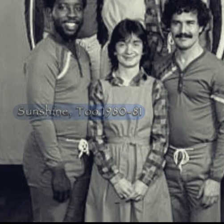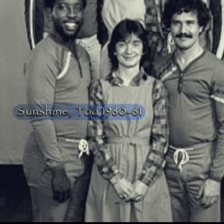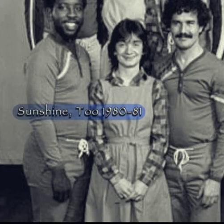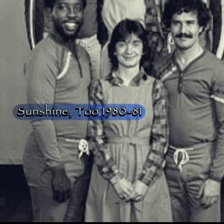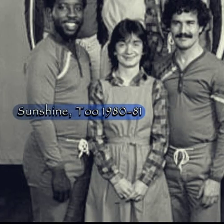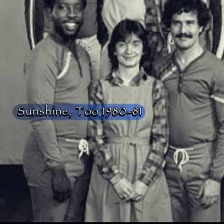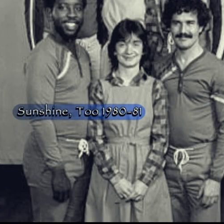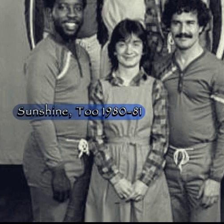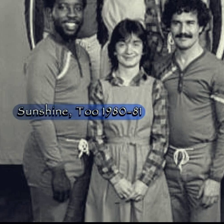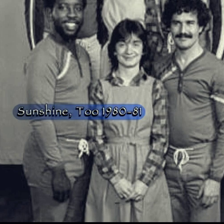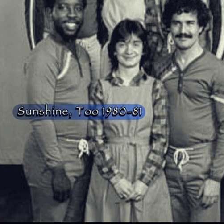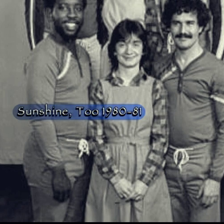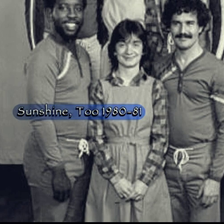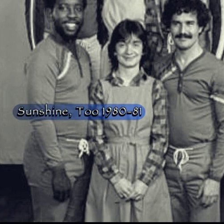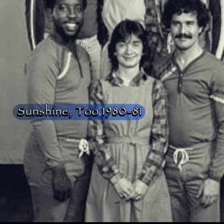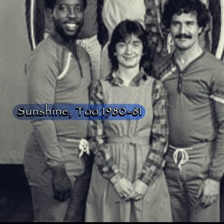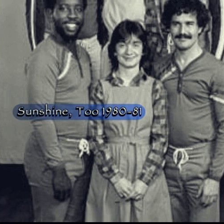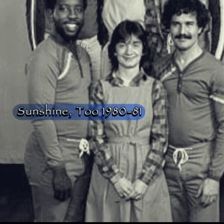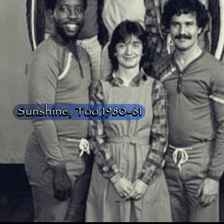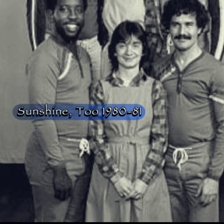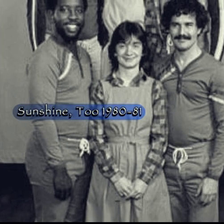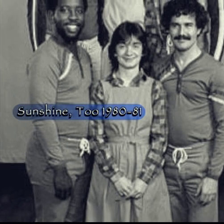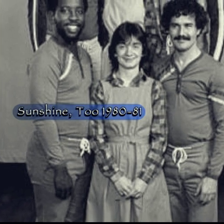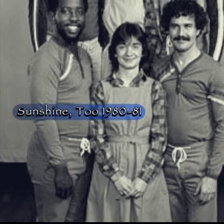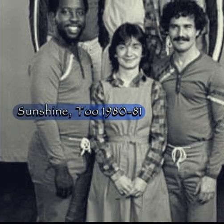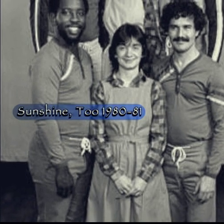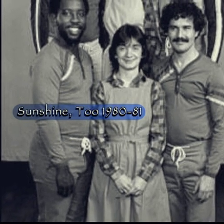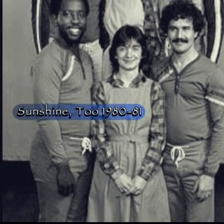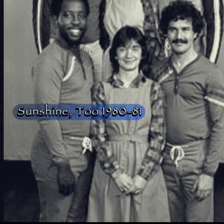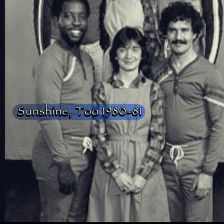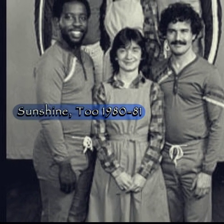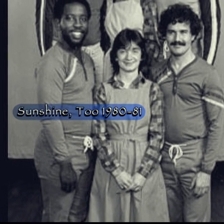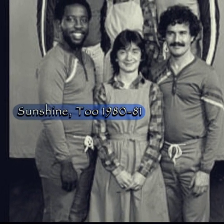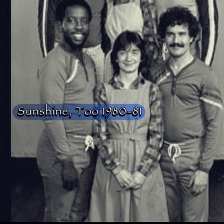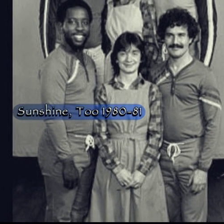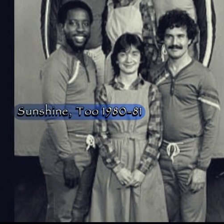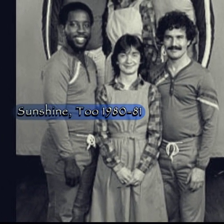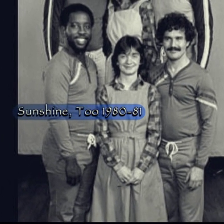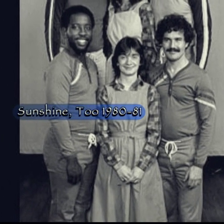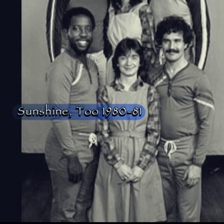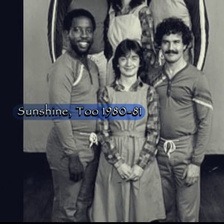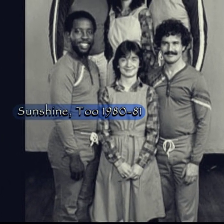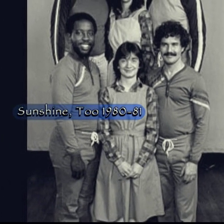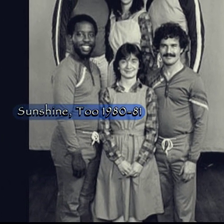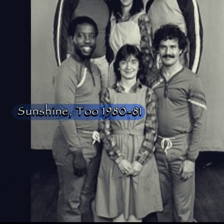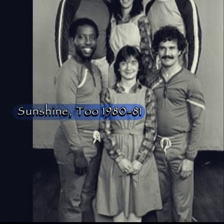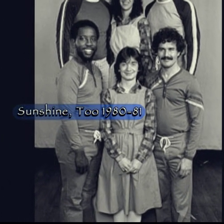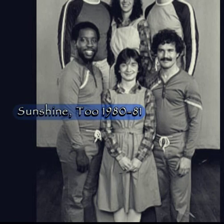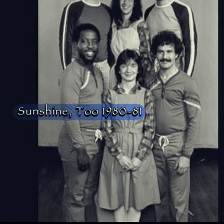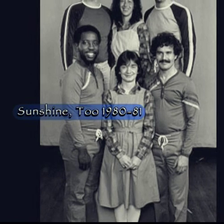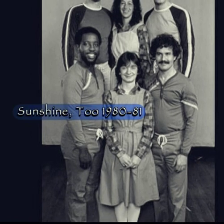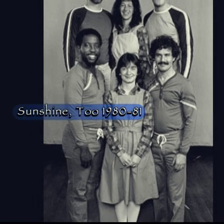While I was in Sunshine, Too, I translated poetry that others had written, but I hadn't yet become a poet myself.